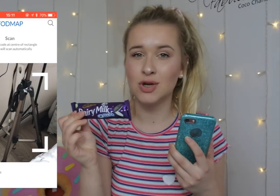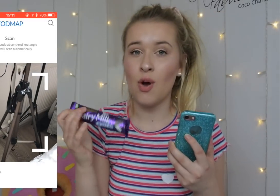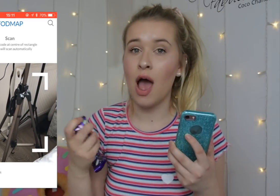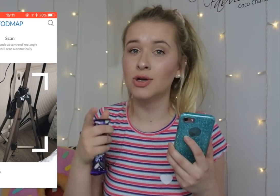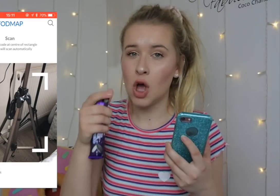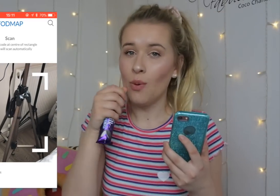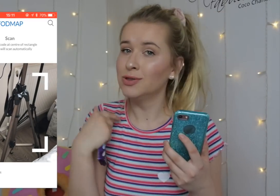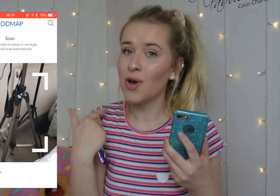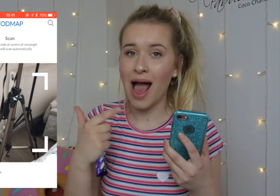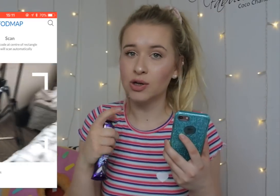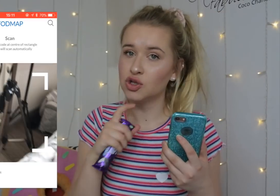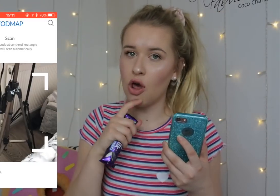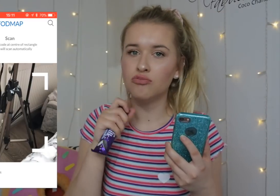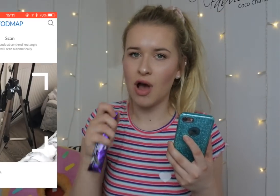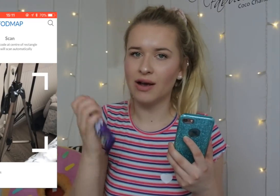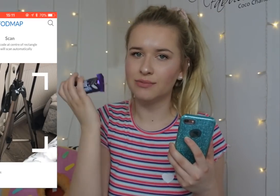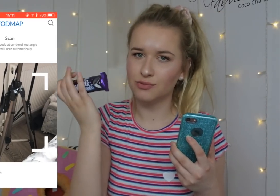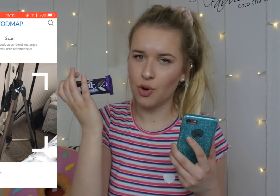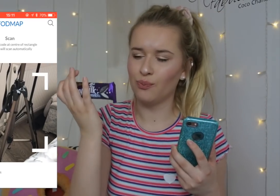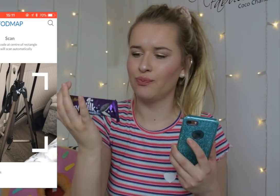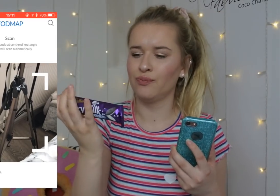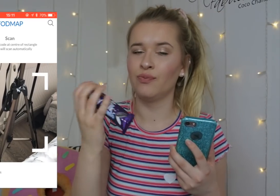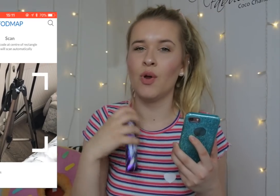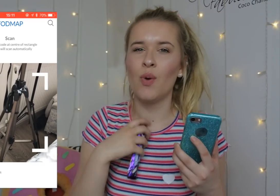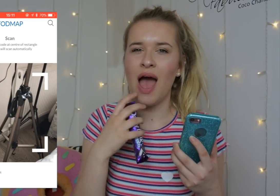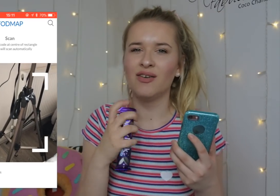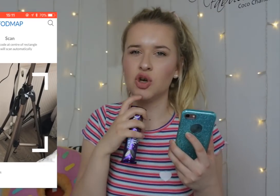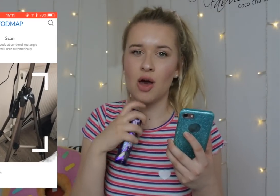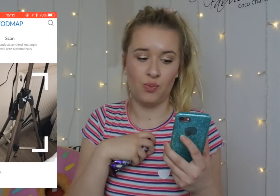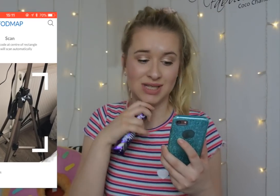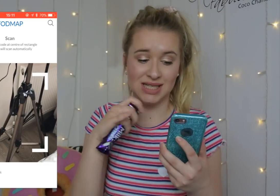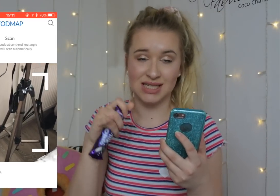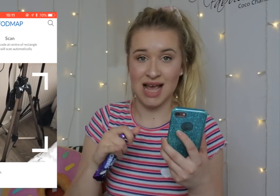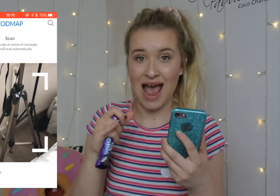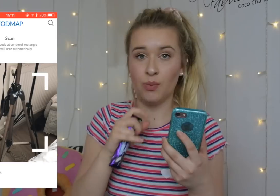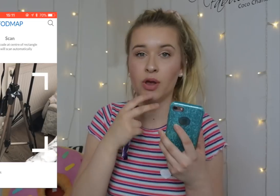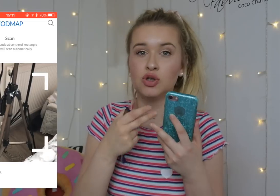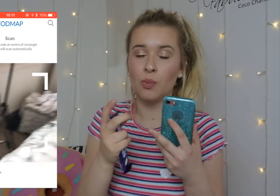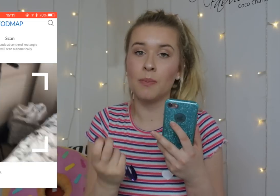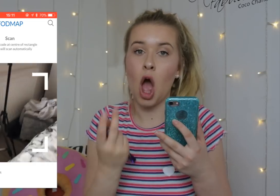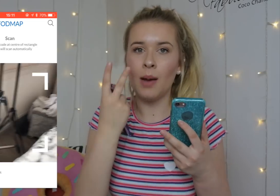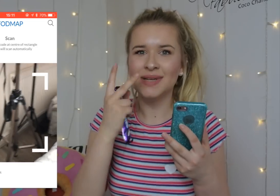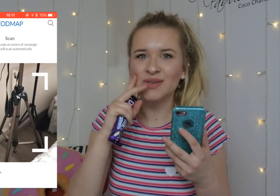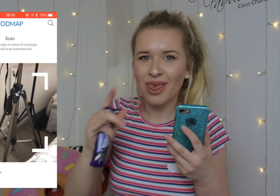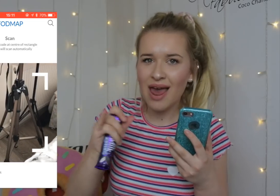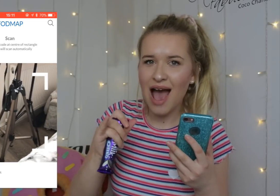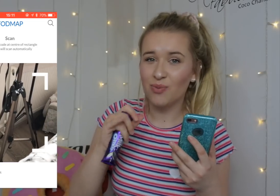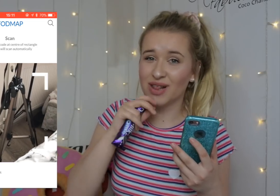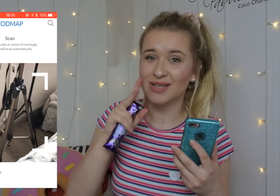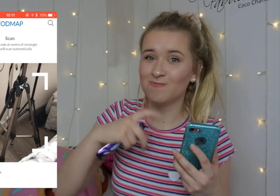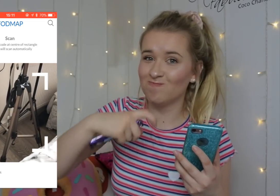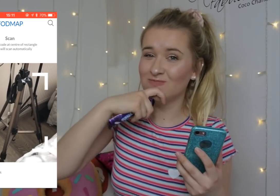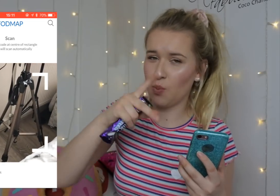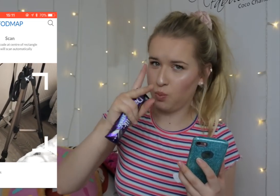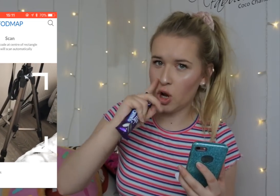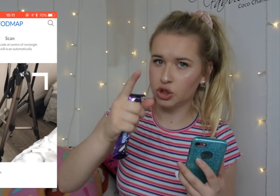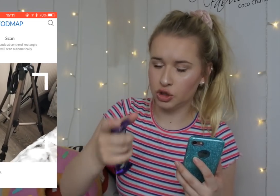So, you know, I'm not allowed to eat chocolate, so I'm going to scan it now, it's going to be pop up with a sad face.